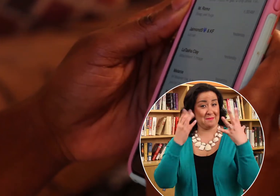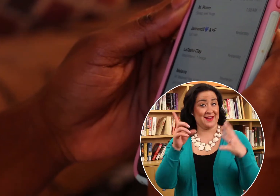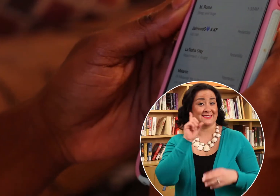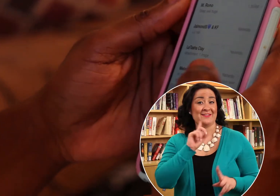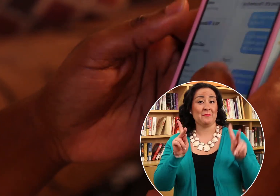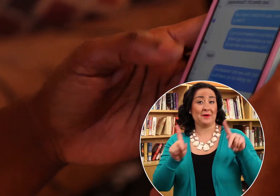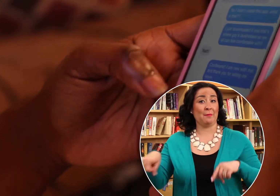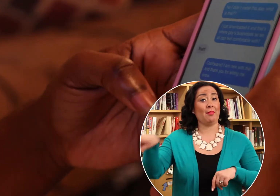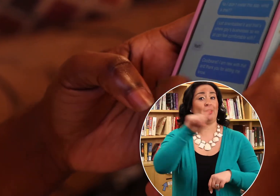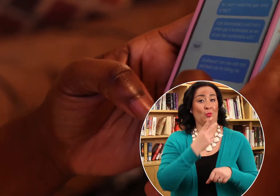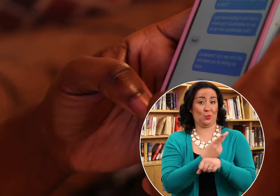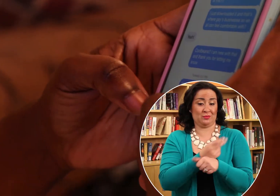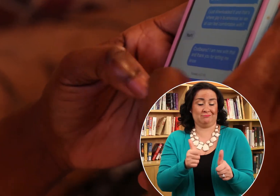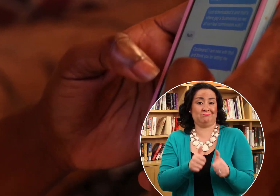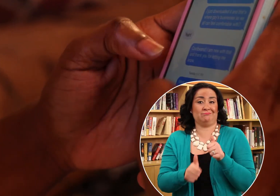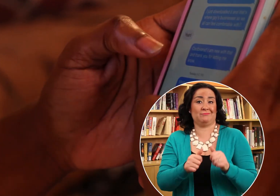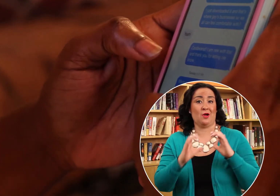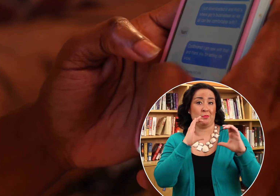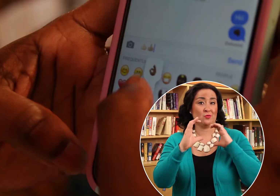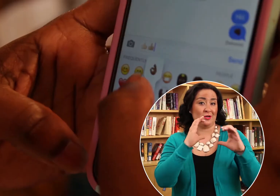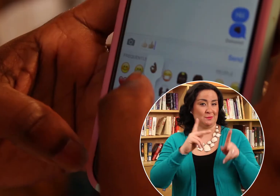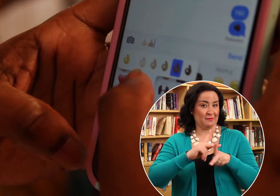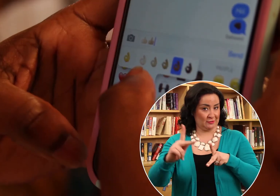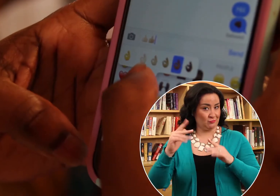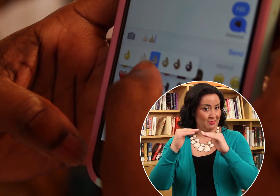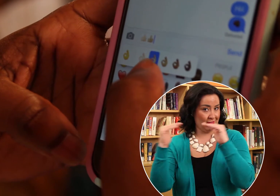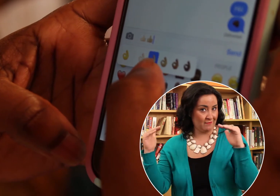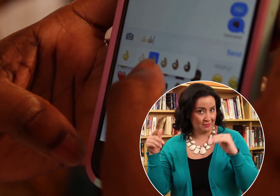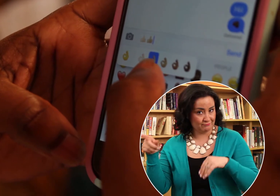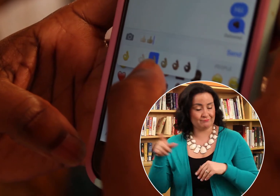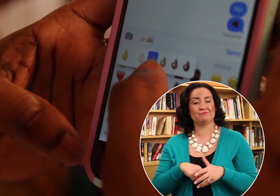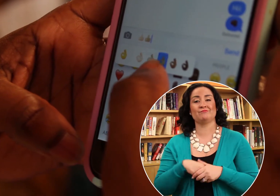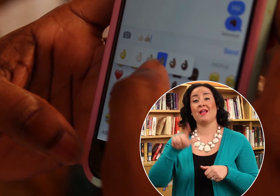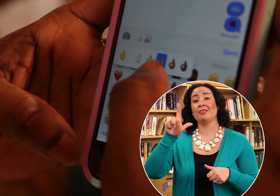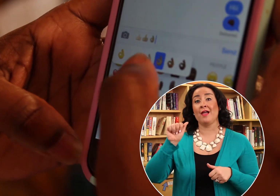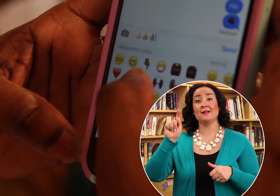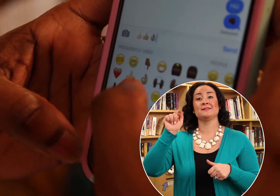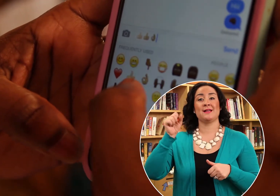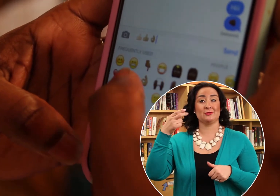Many Deaf people will use text messaging to communicate -- even on a professional level.